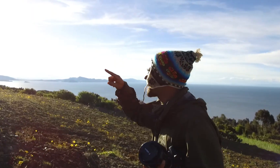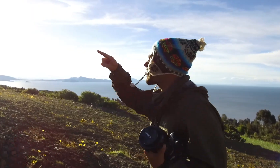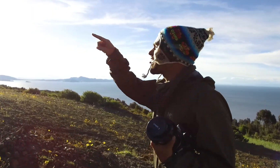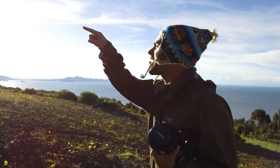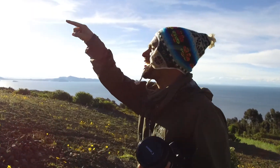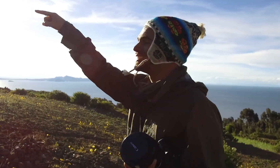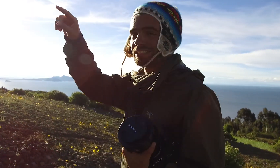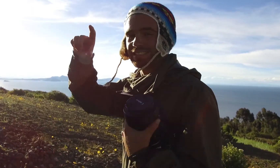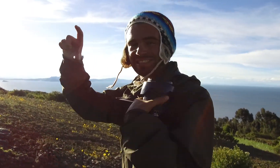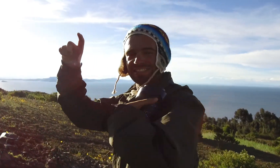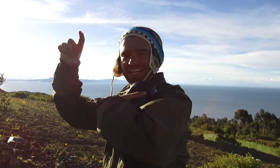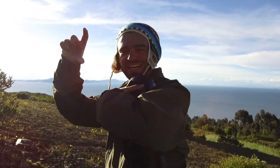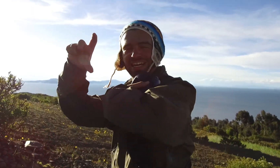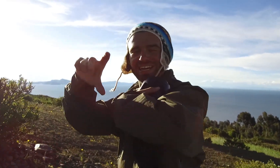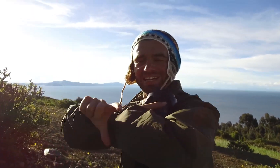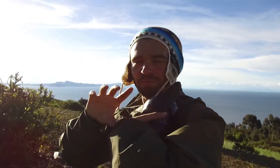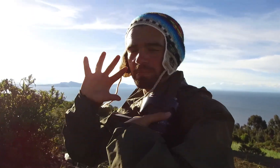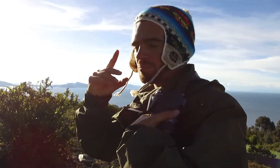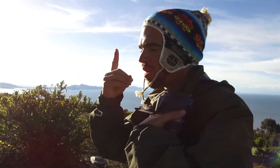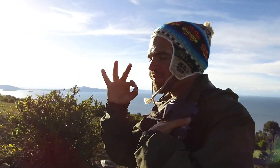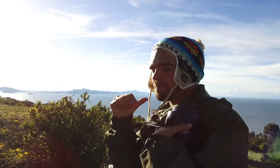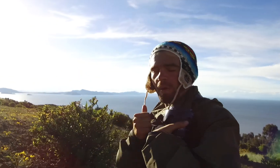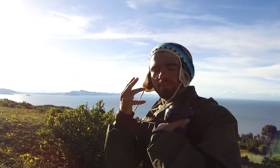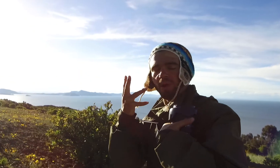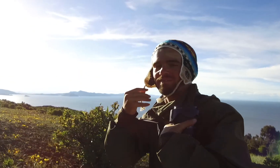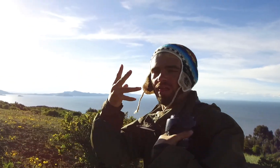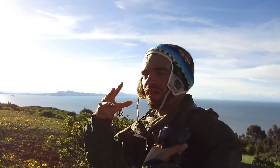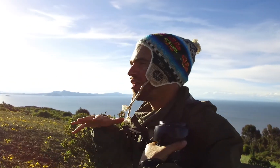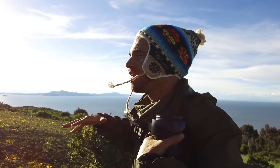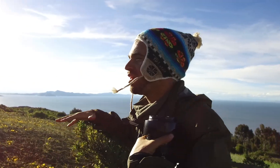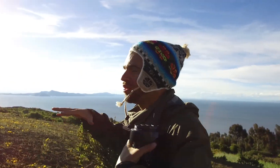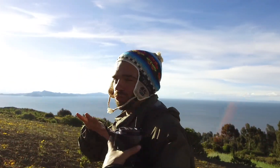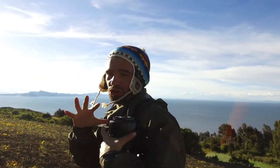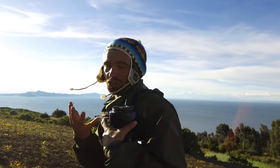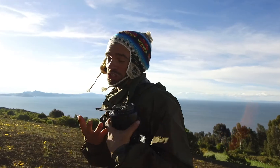We are taking a hike to the summit where we will watch a gorgeous sunset.